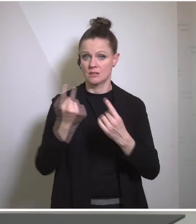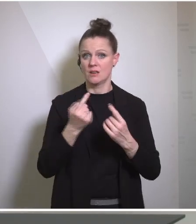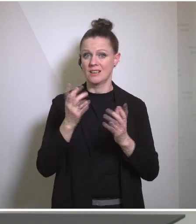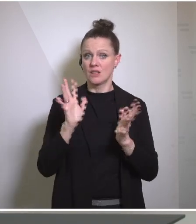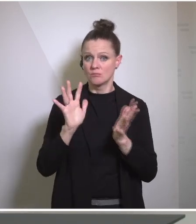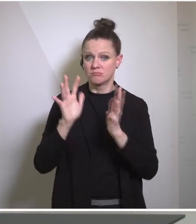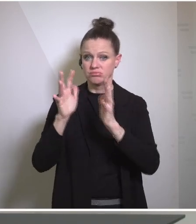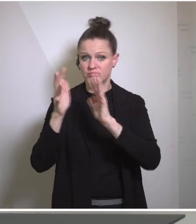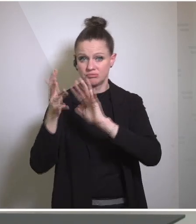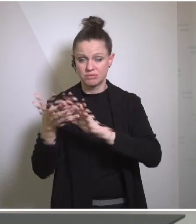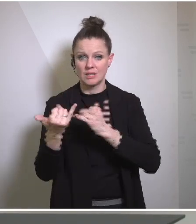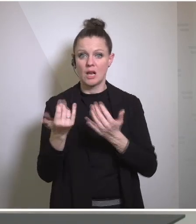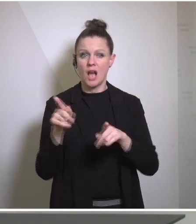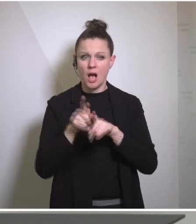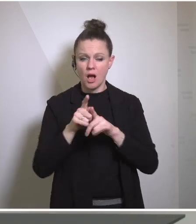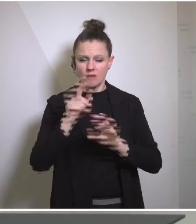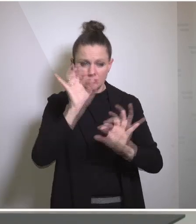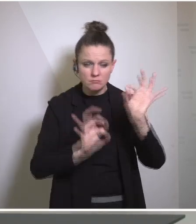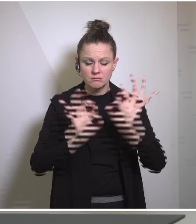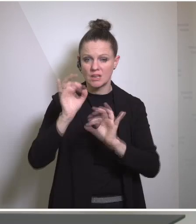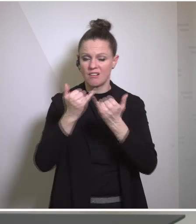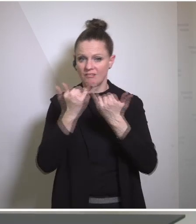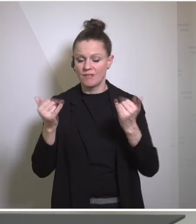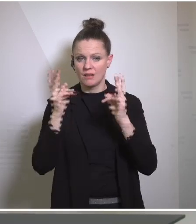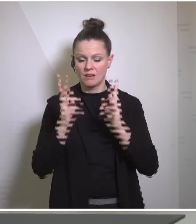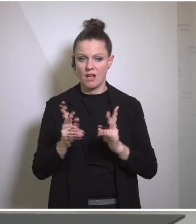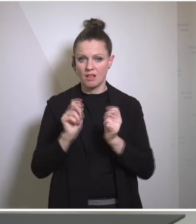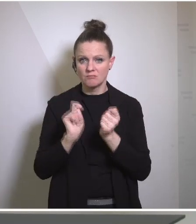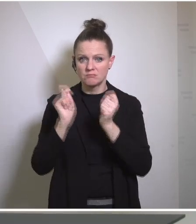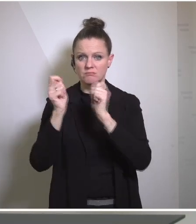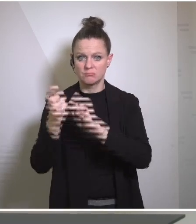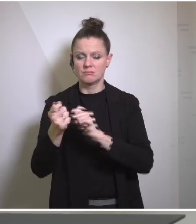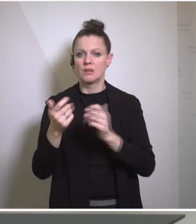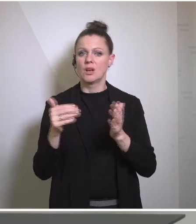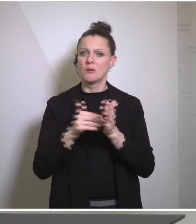verifying and also holding Iran to its safeguard agreements and requirements